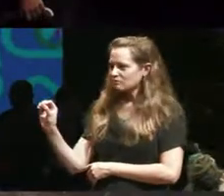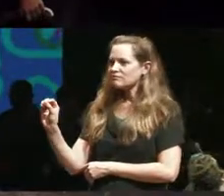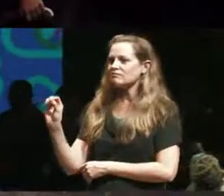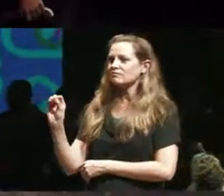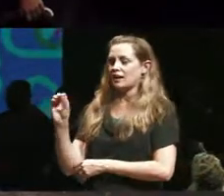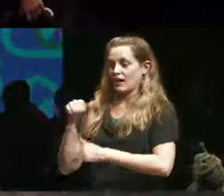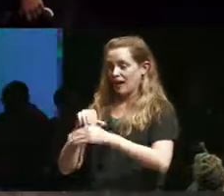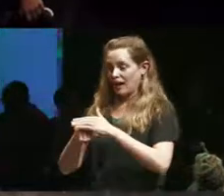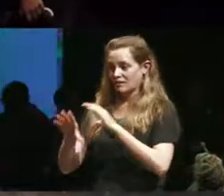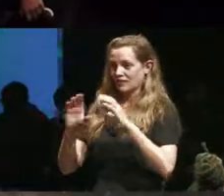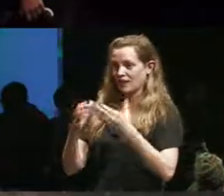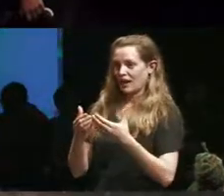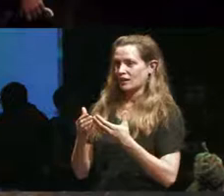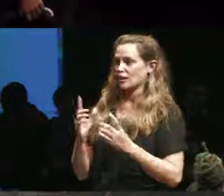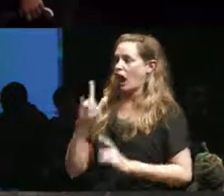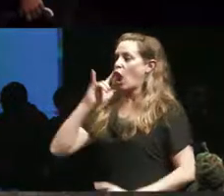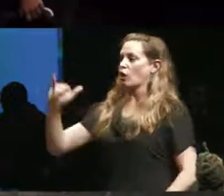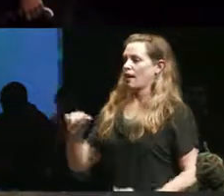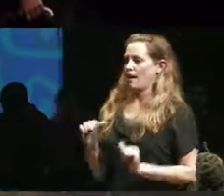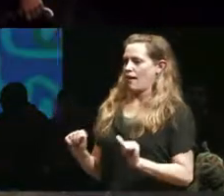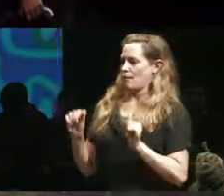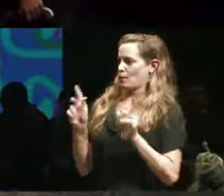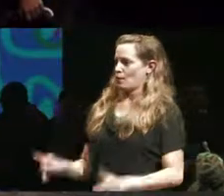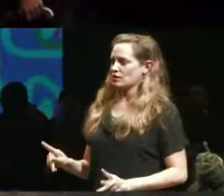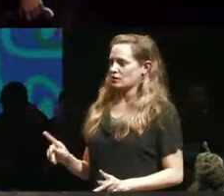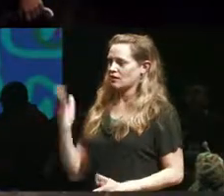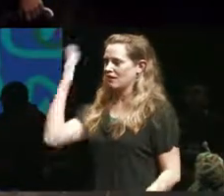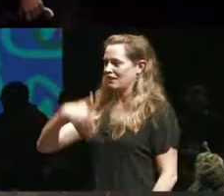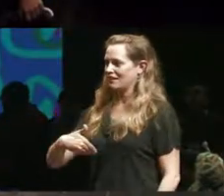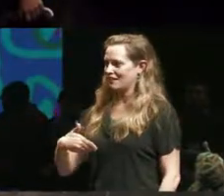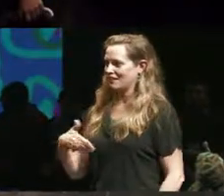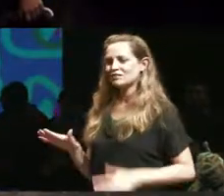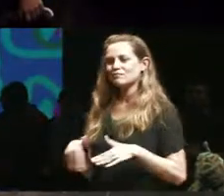because I passed as able-bodied and I would then turn around and I'd have we'd